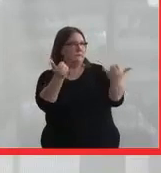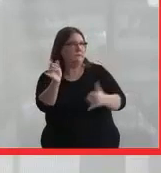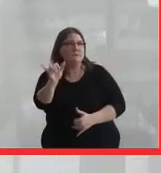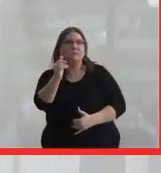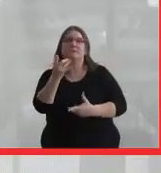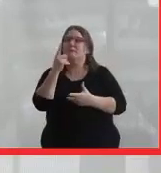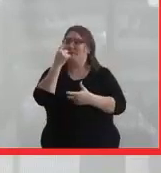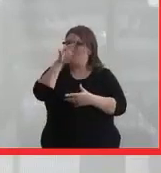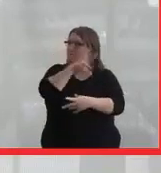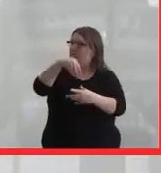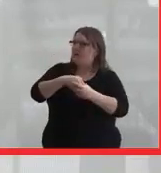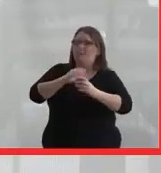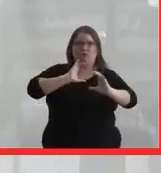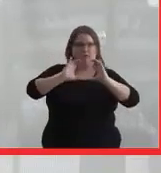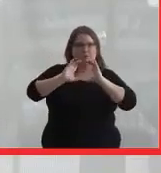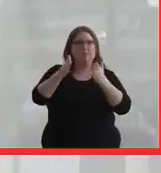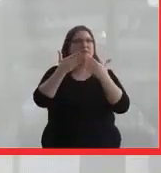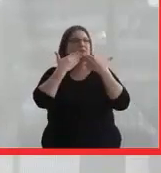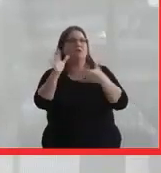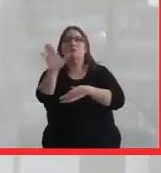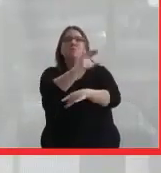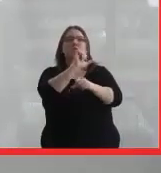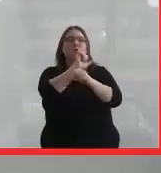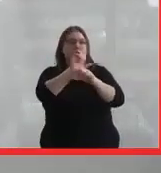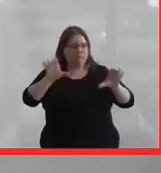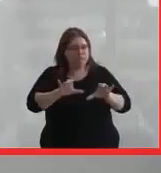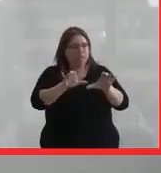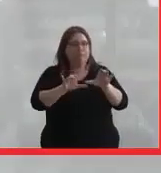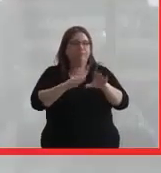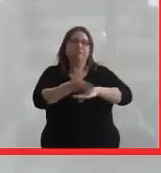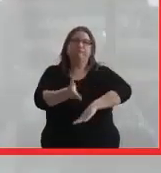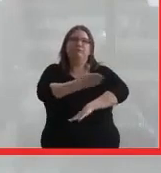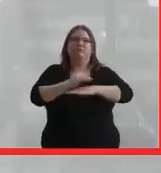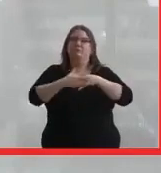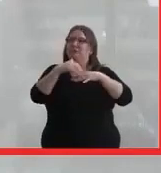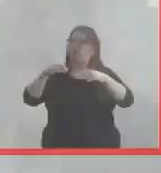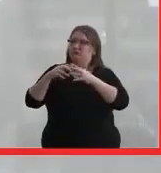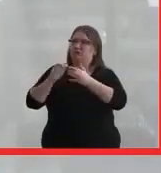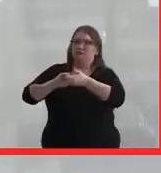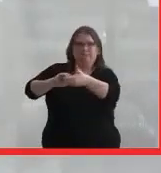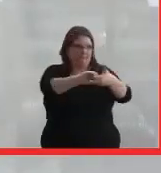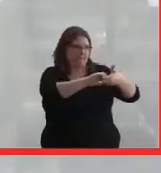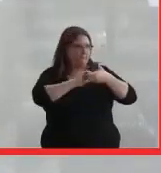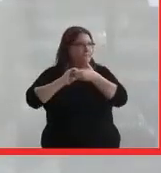and for being a part of this conversation. Thank you for the work you all are doing to further Indigenous solidarity.